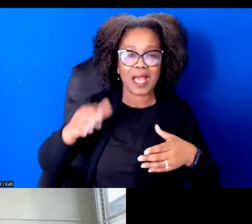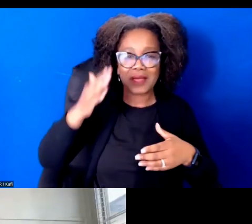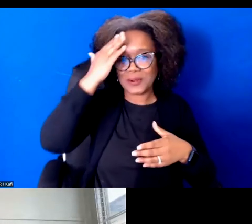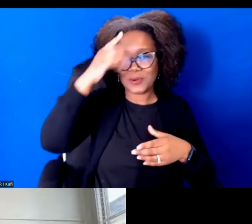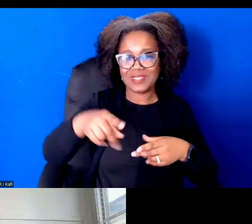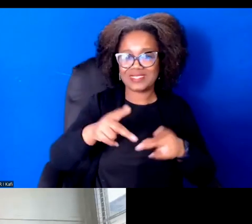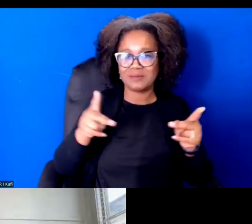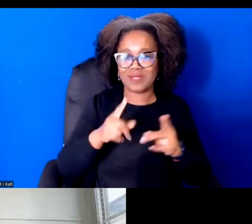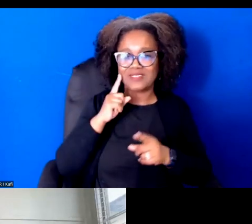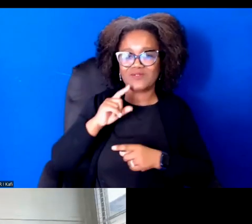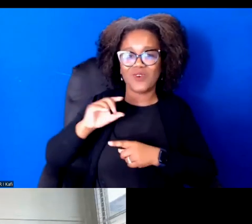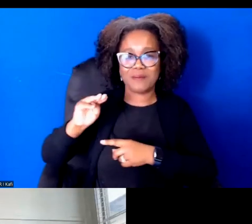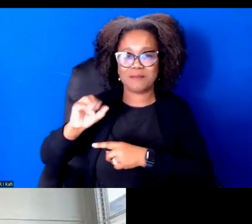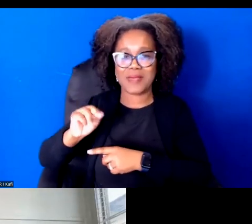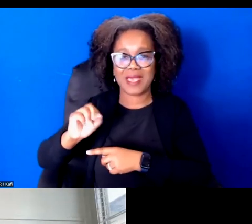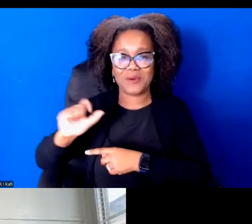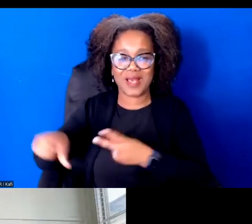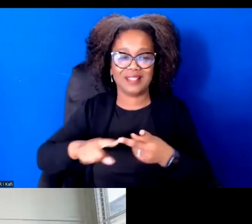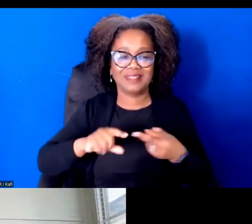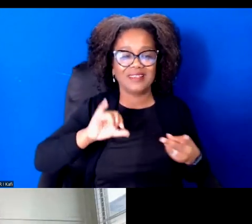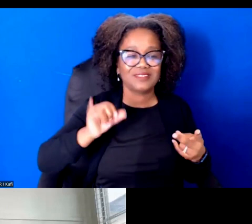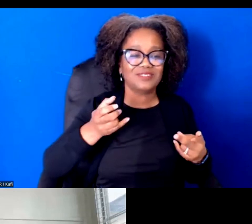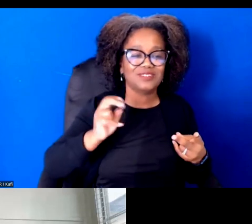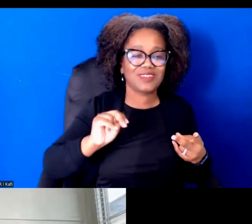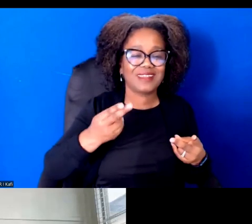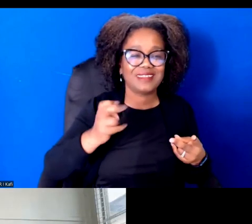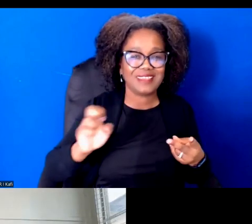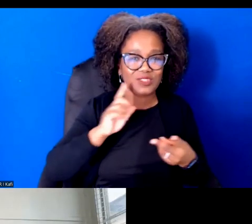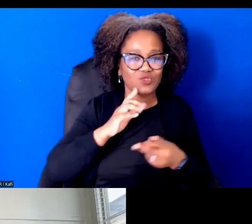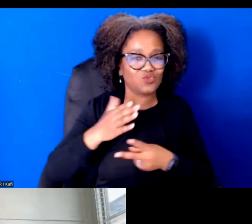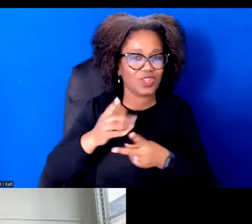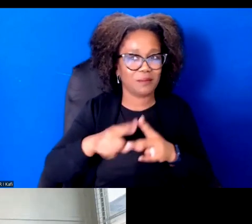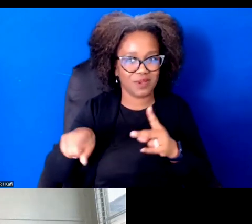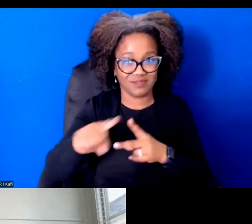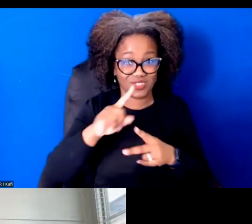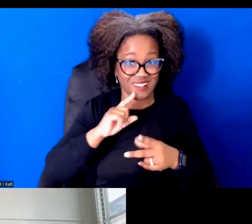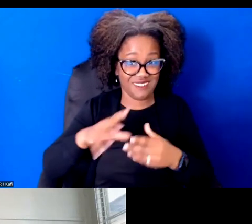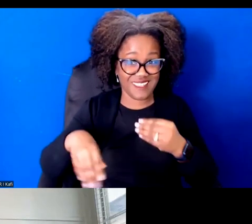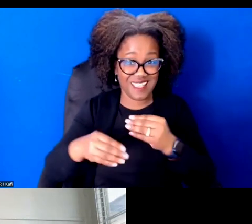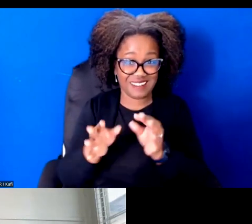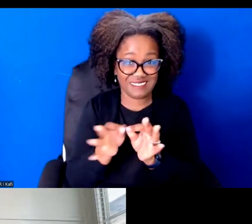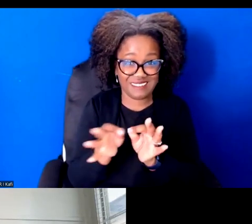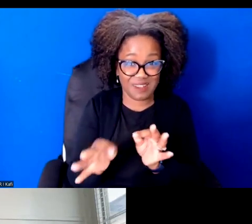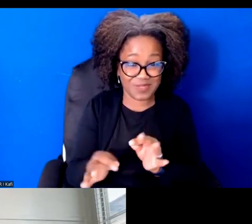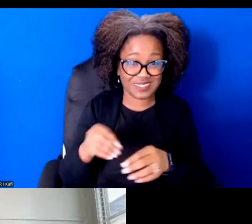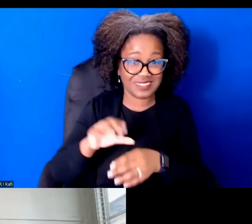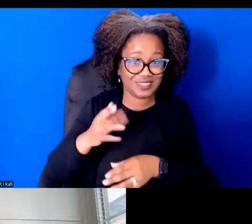You all are sharing wisdom to highly recommend saving the chat before you leave, thinking that you have those resources.